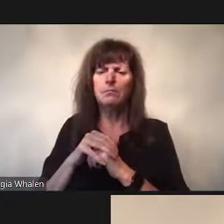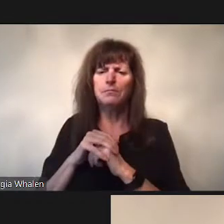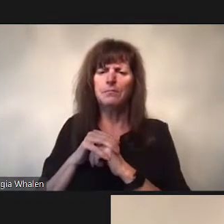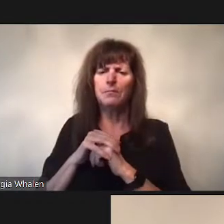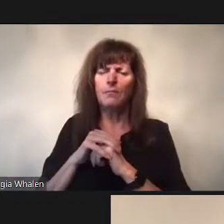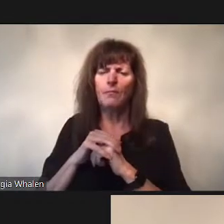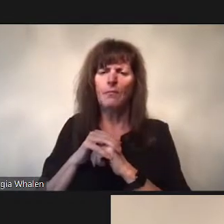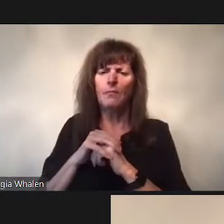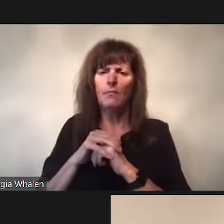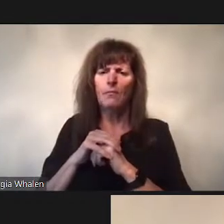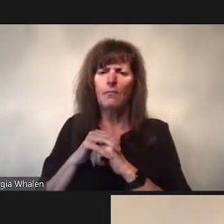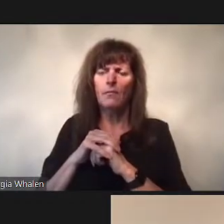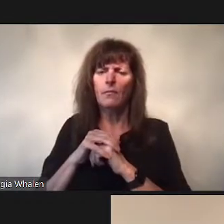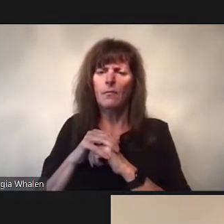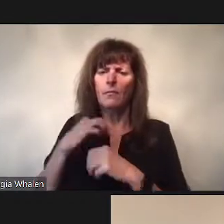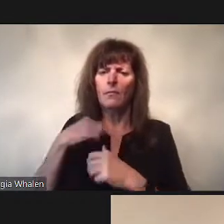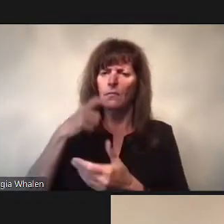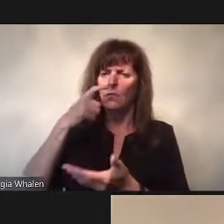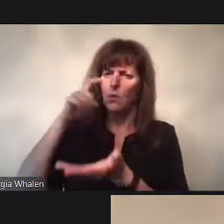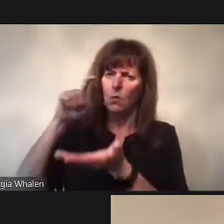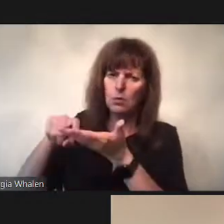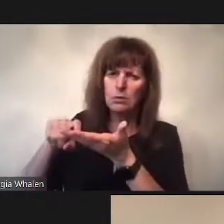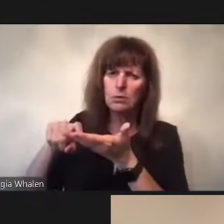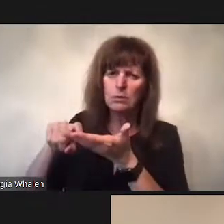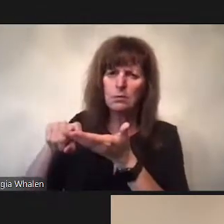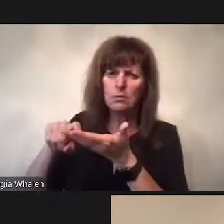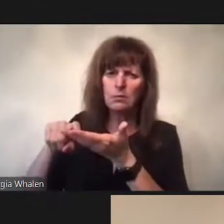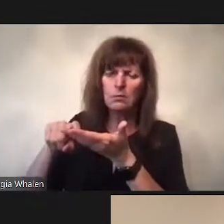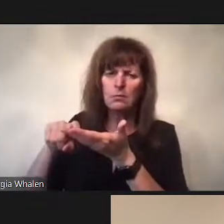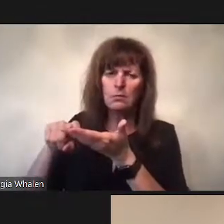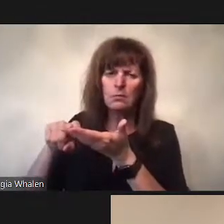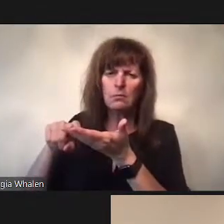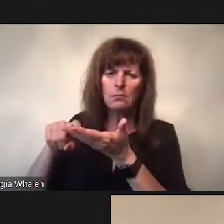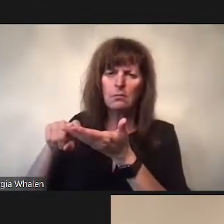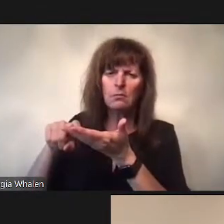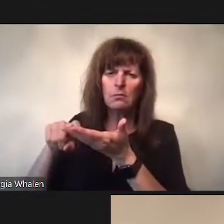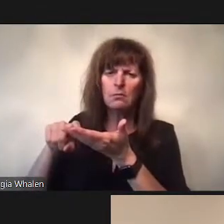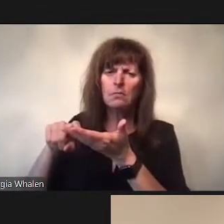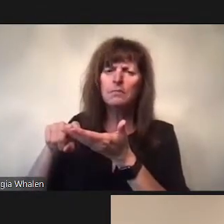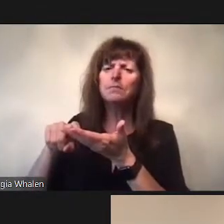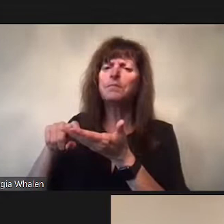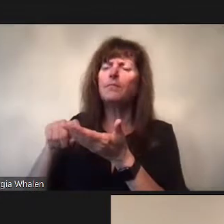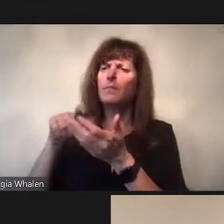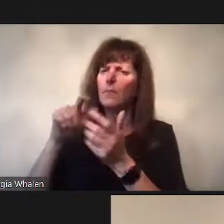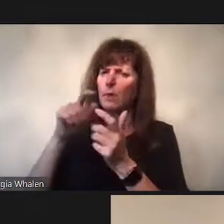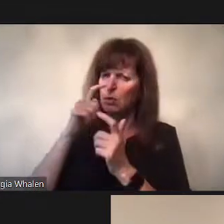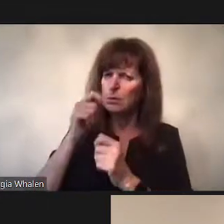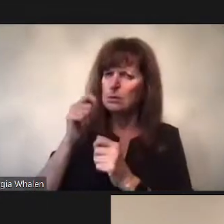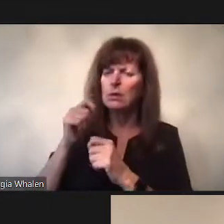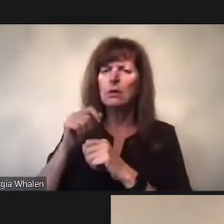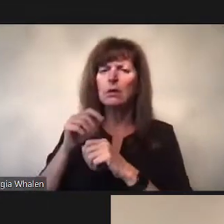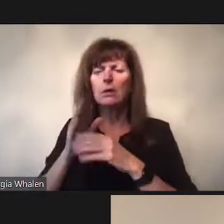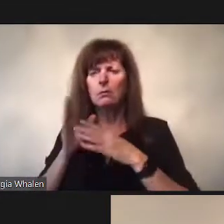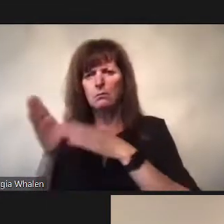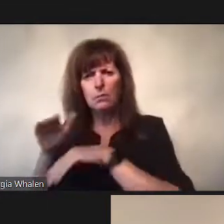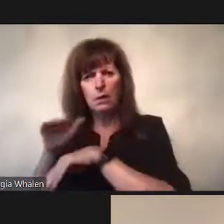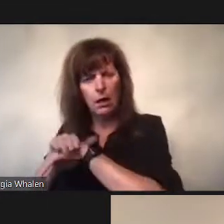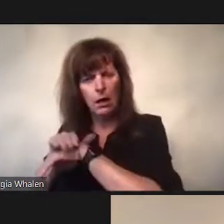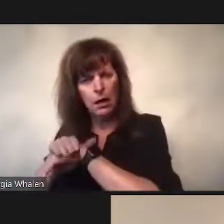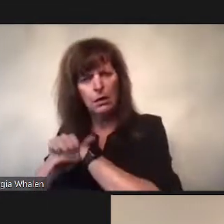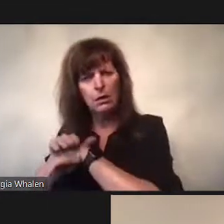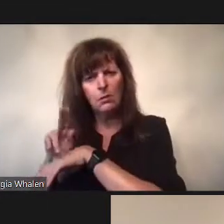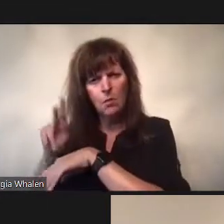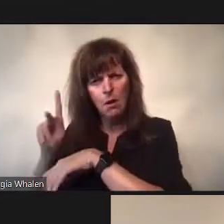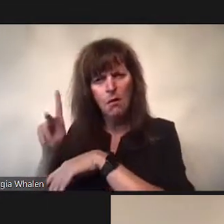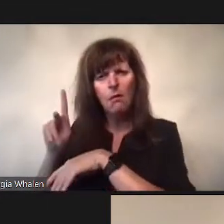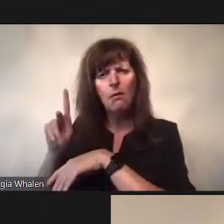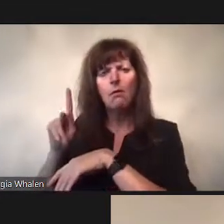Hm. I may just - uh - something again, in the social, maybe as I’ve experienced it in the UK, well first in berlin during the first year and then in the UK.